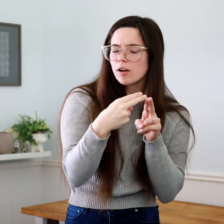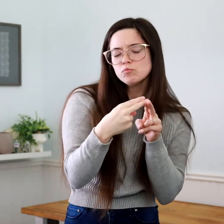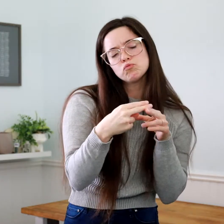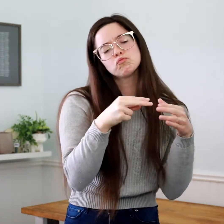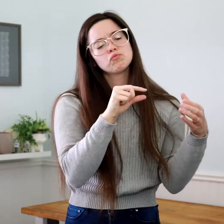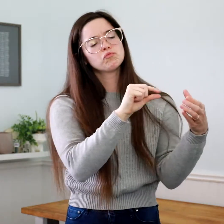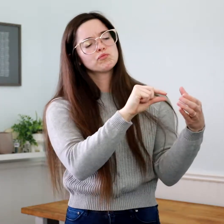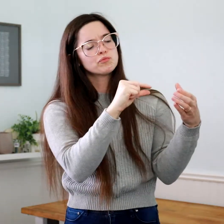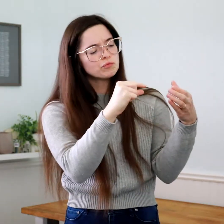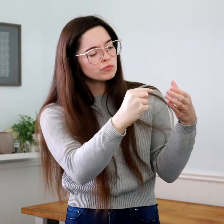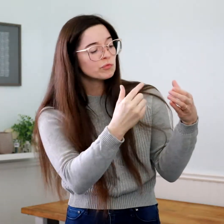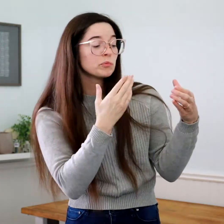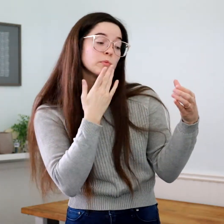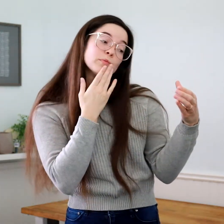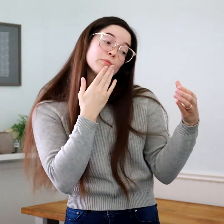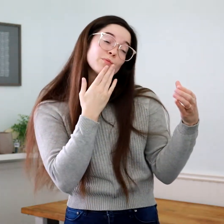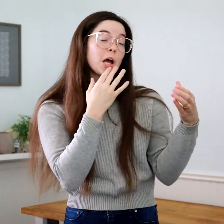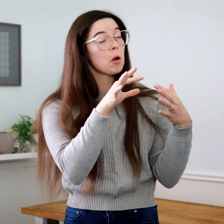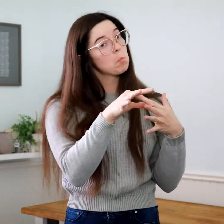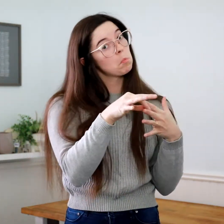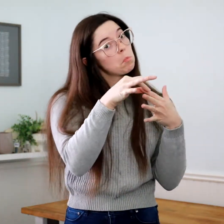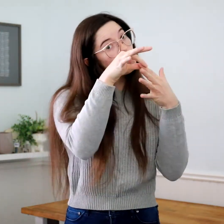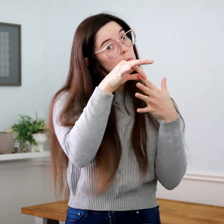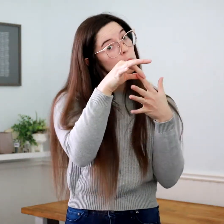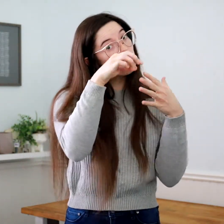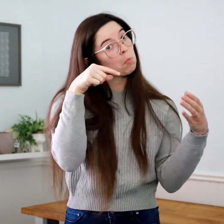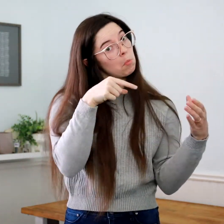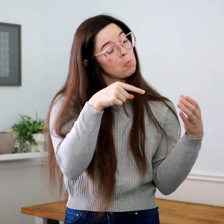they're pretty unique!